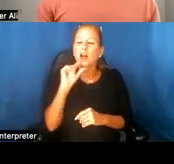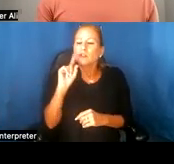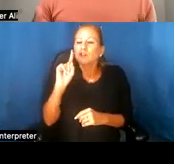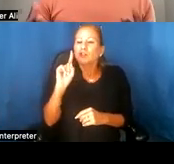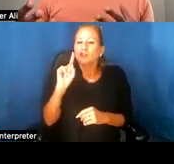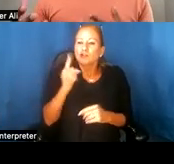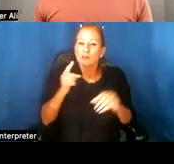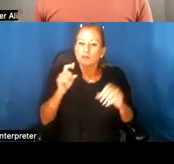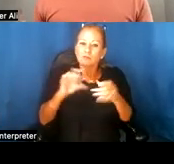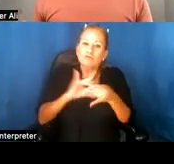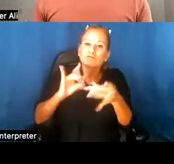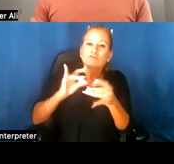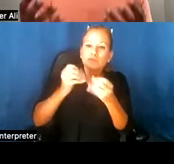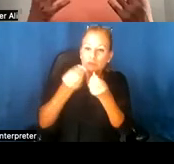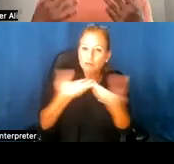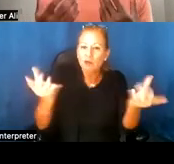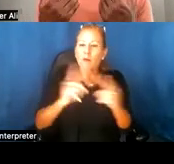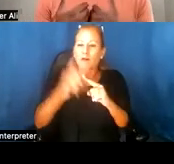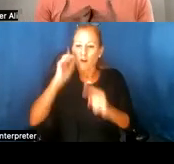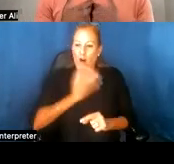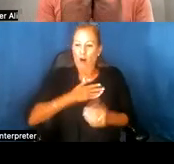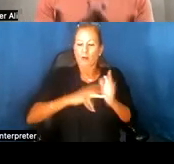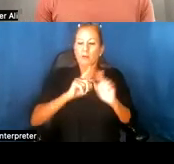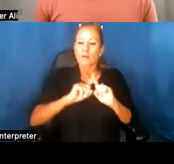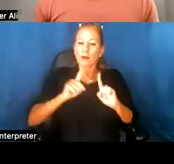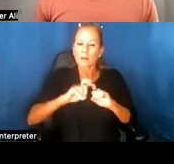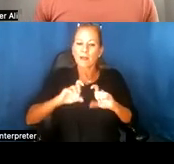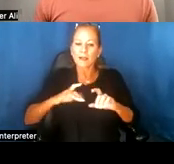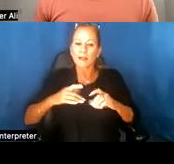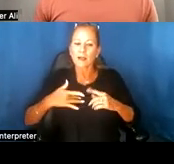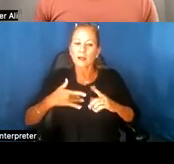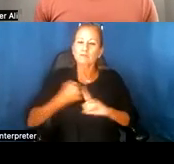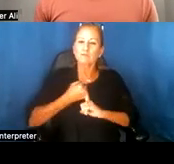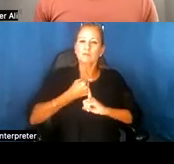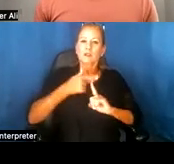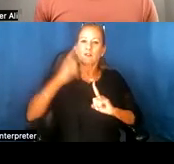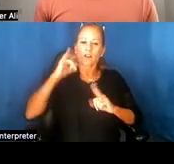these stories for our purposes, but being activated by these stories to be transformed.